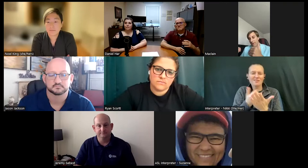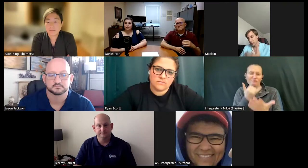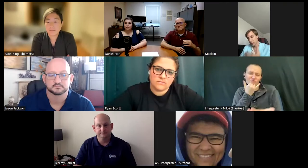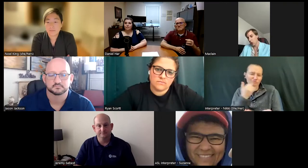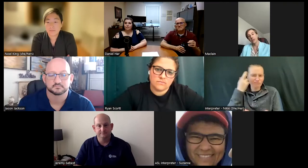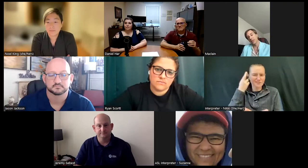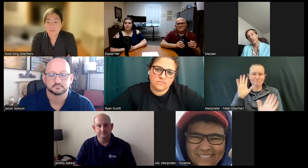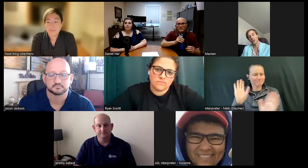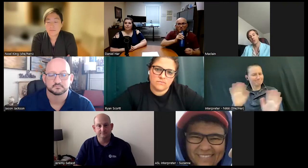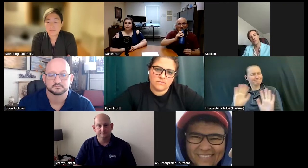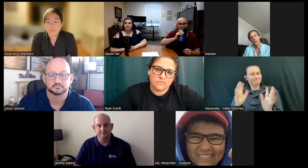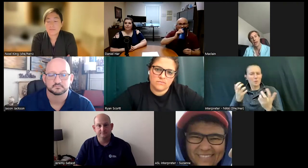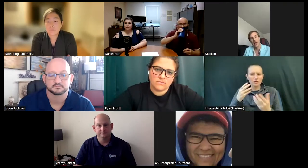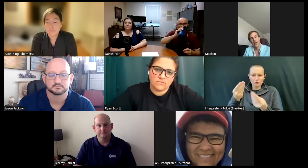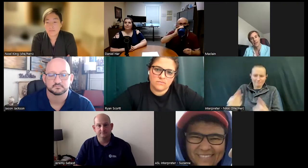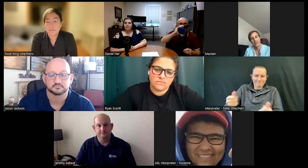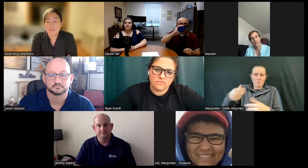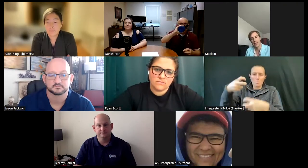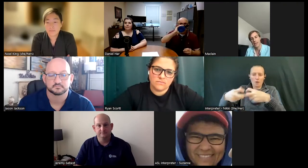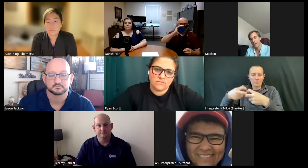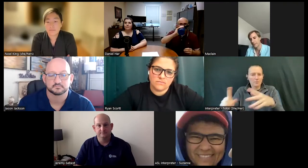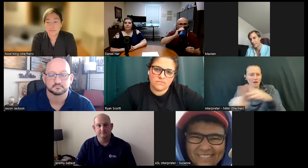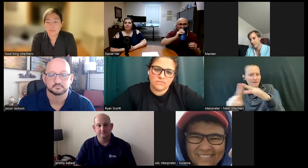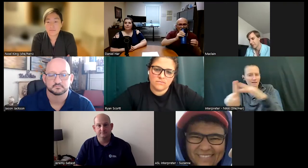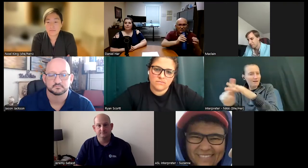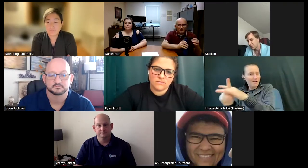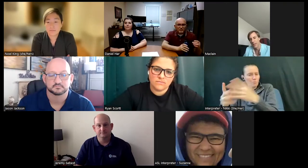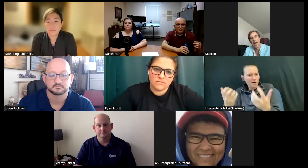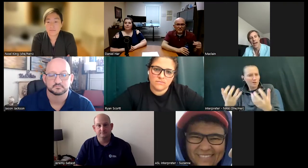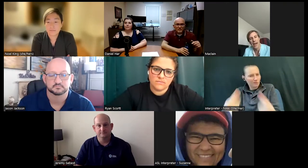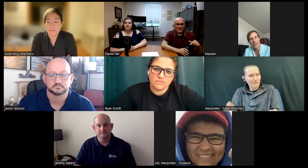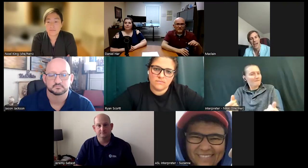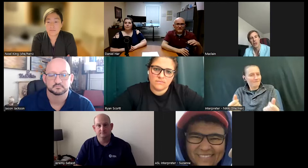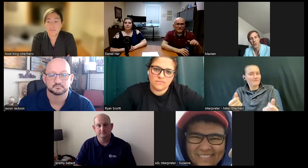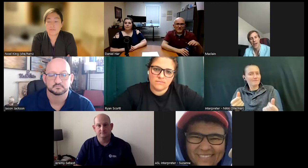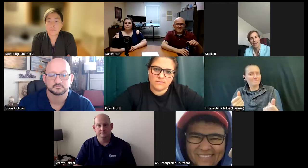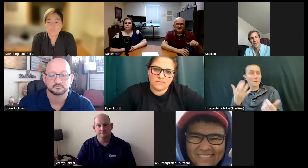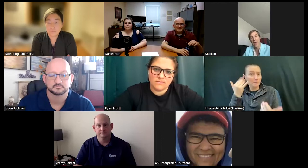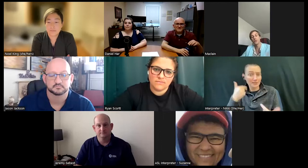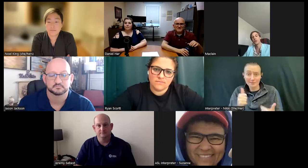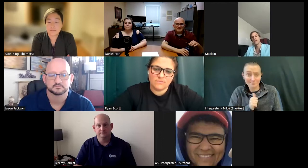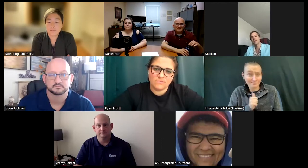solving the issues it isn't uh because I I know that if I don't do it